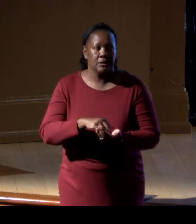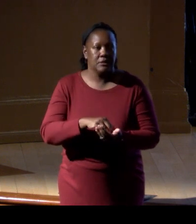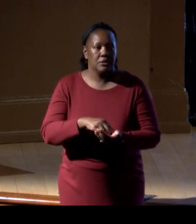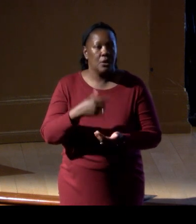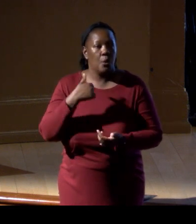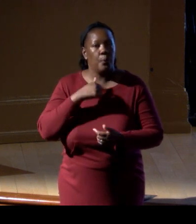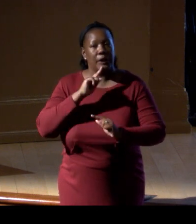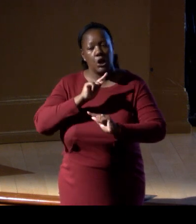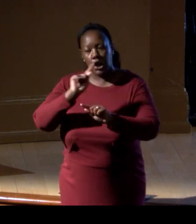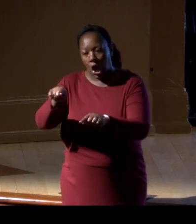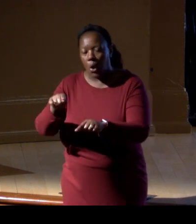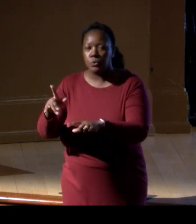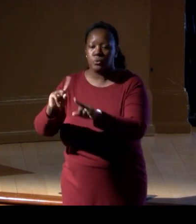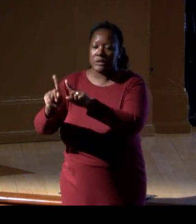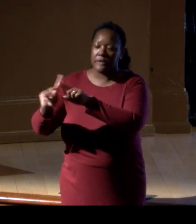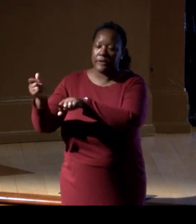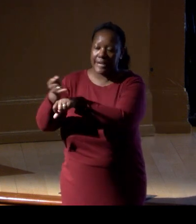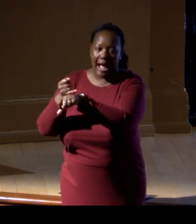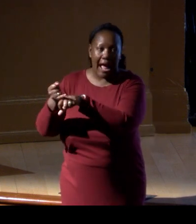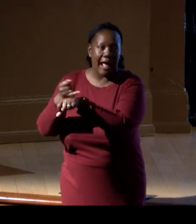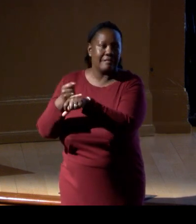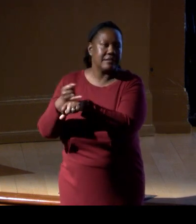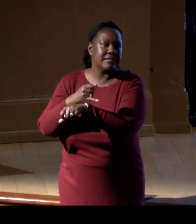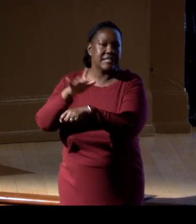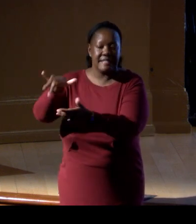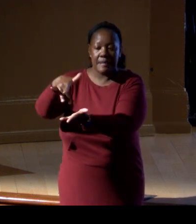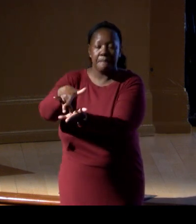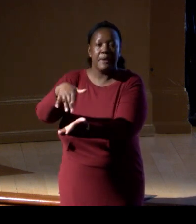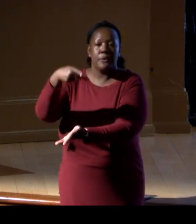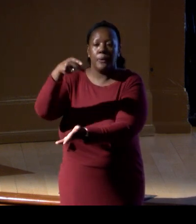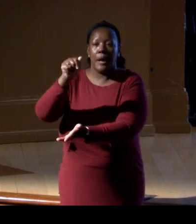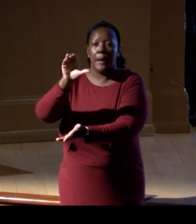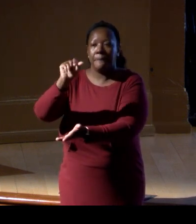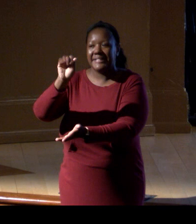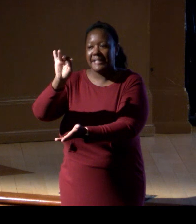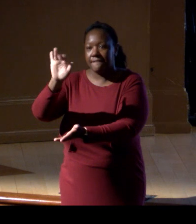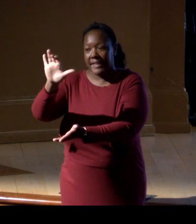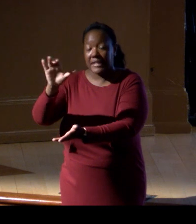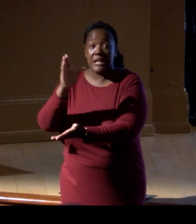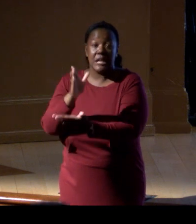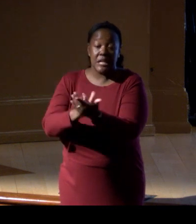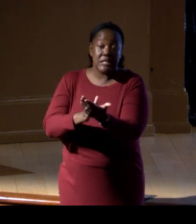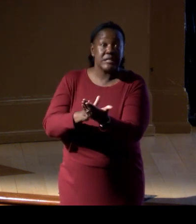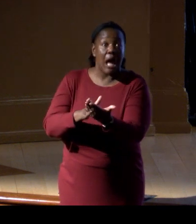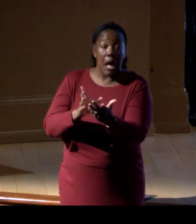islands in the middle of the Pacific, inhabited islands, right? Maybe just a few hundred, or a few thousand people,